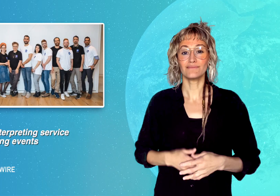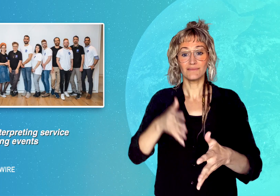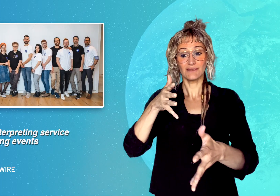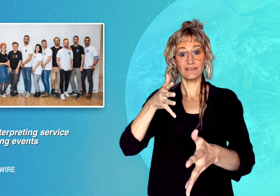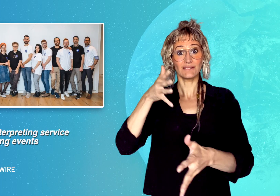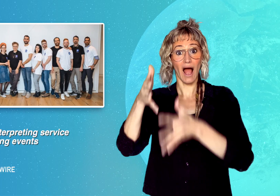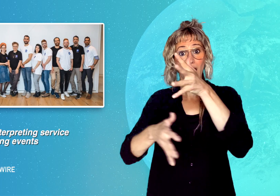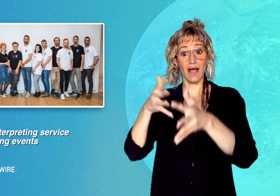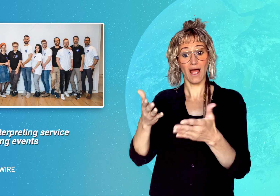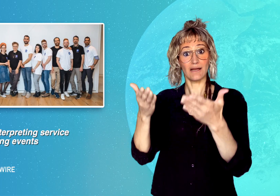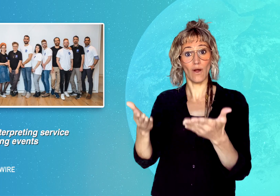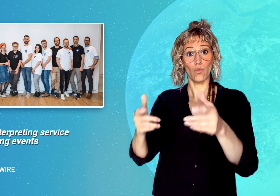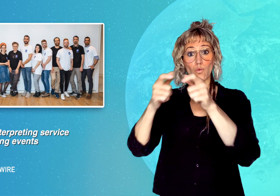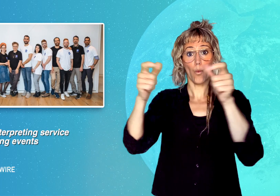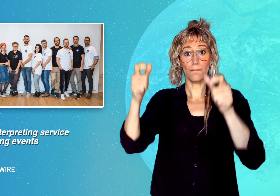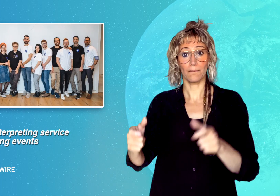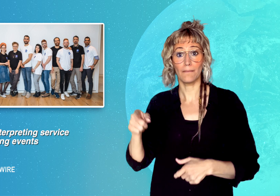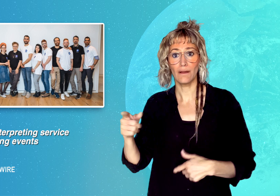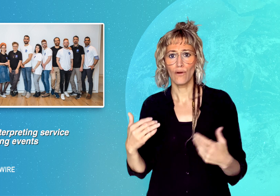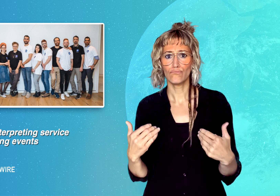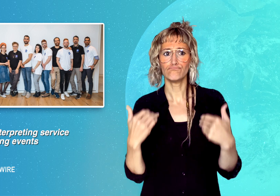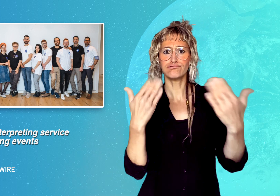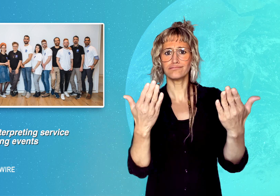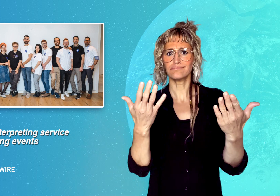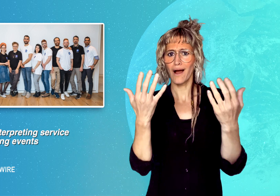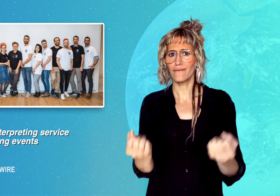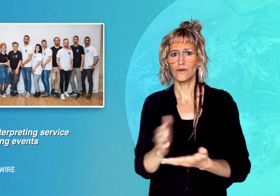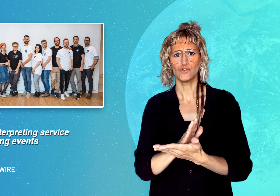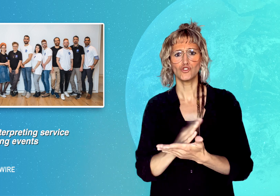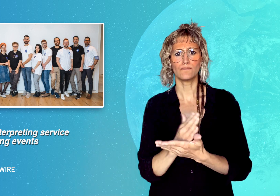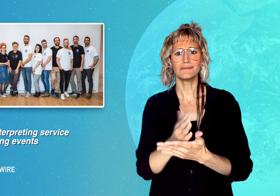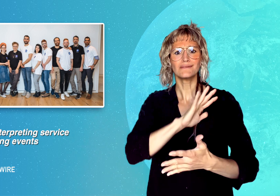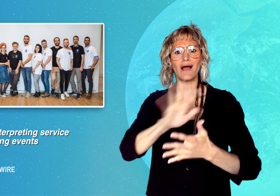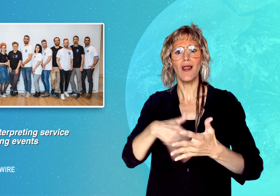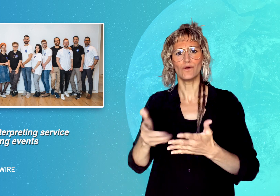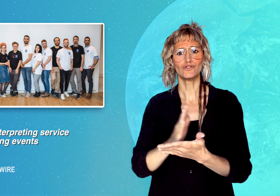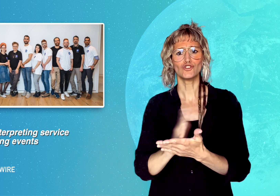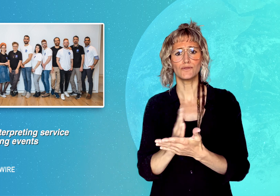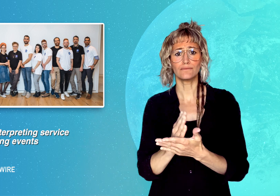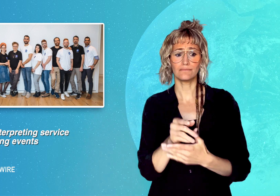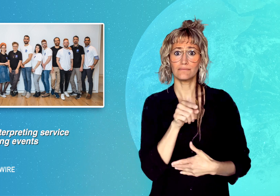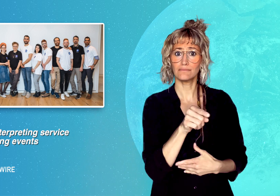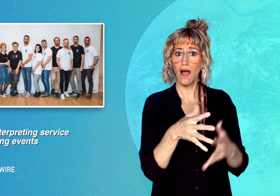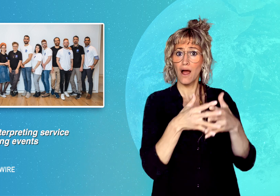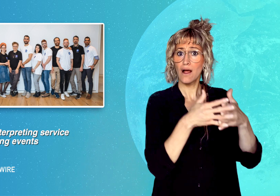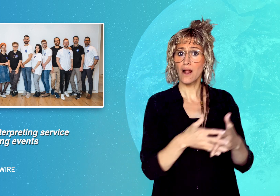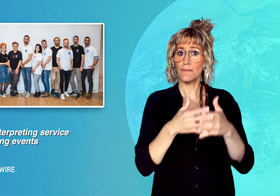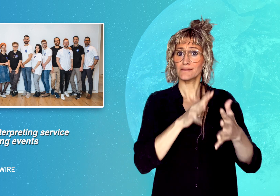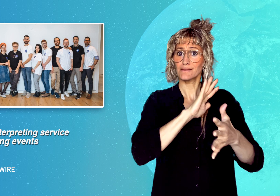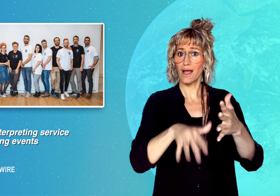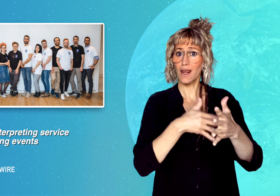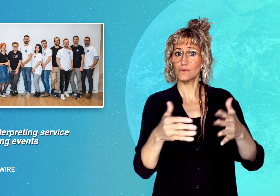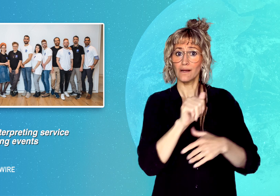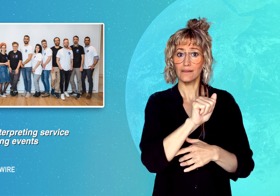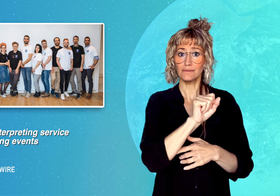Sign Now provides interpretation in American Sign Language (ASL)